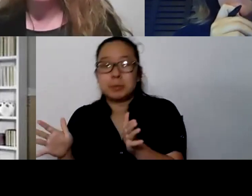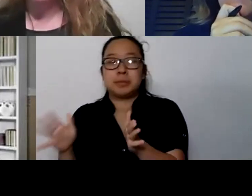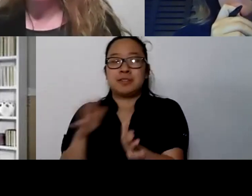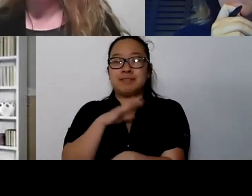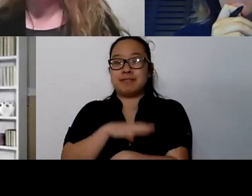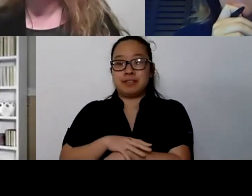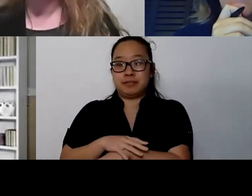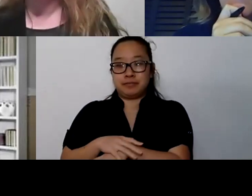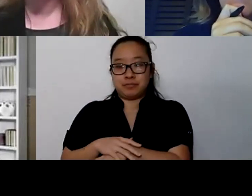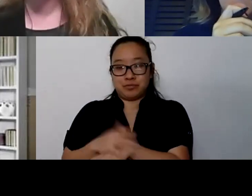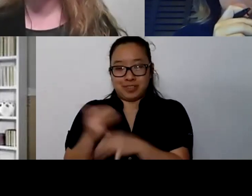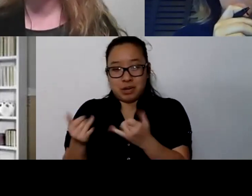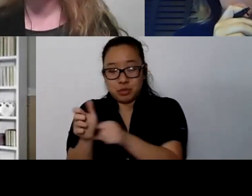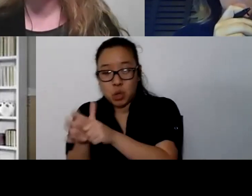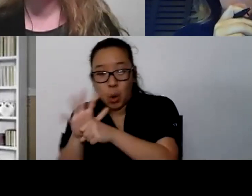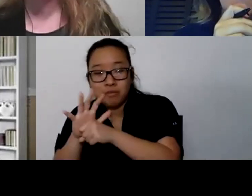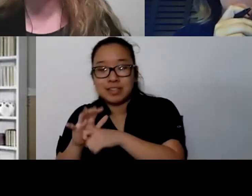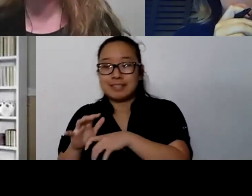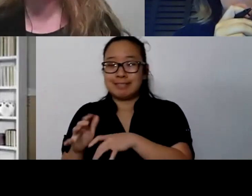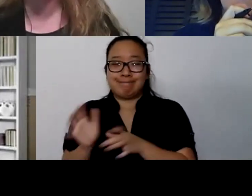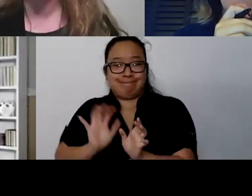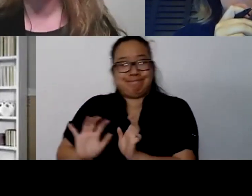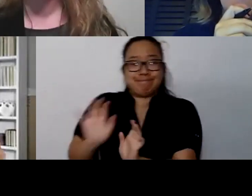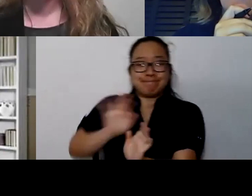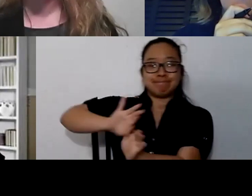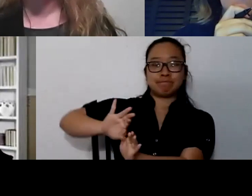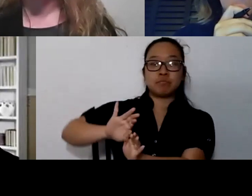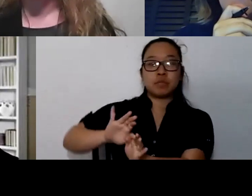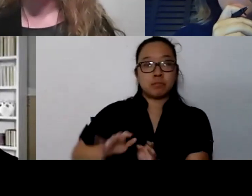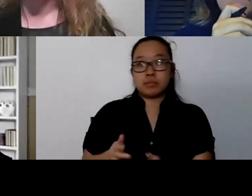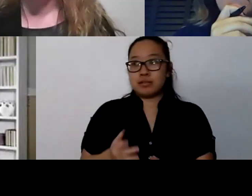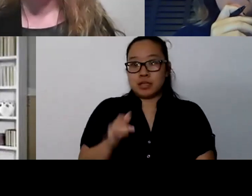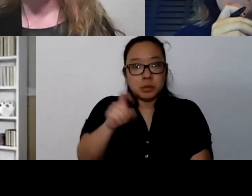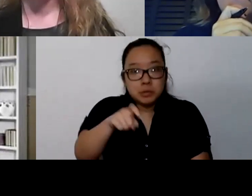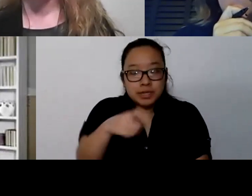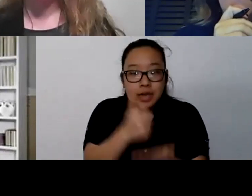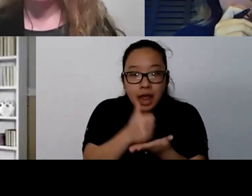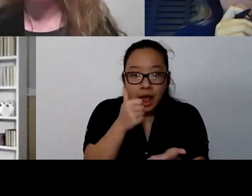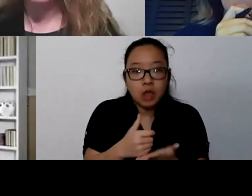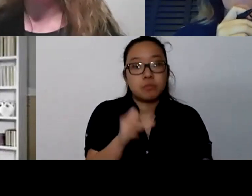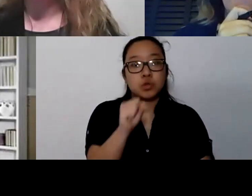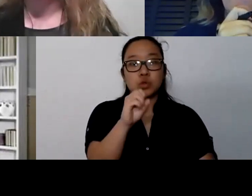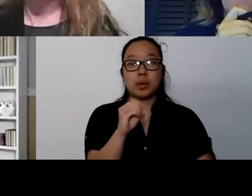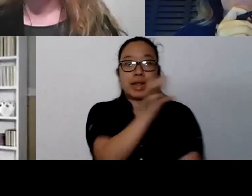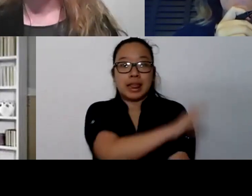you're in urgent need of some help. And so this is a nice way to get that